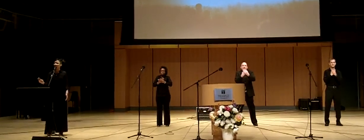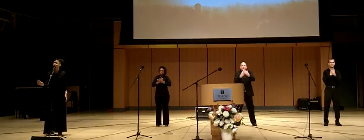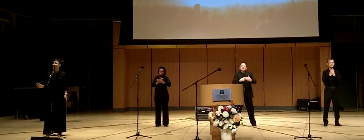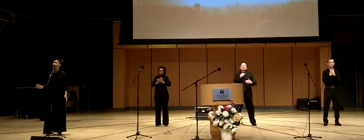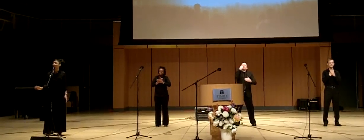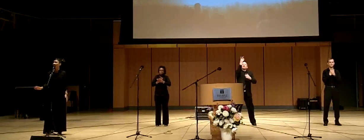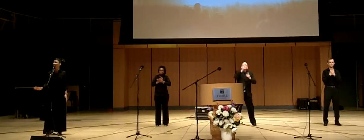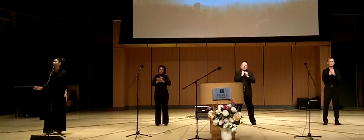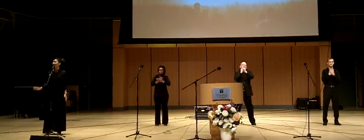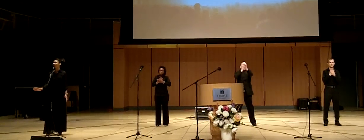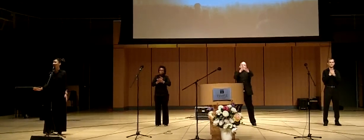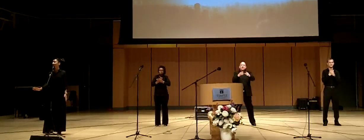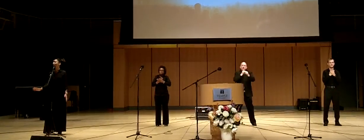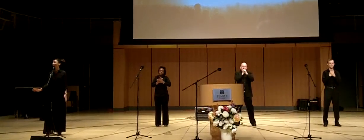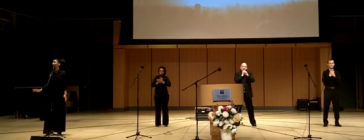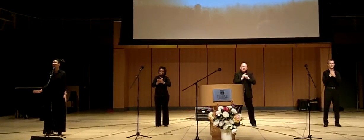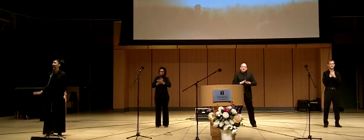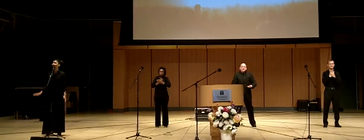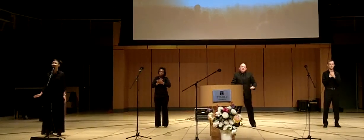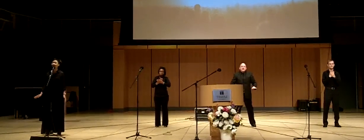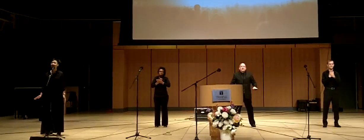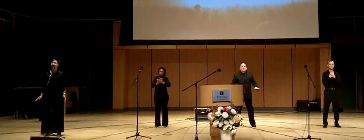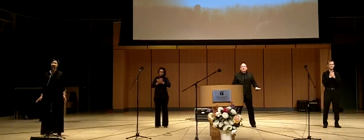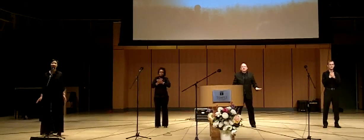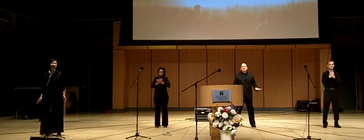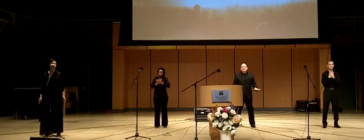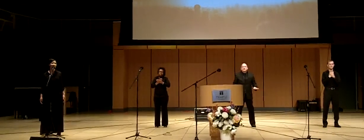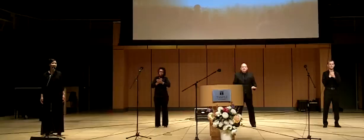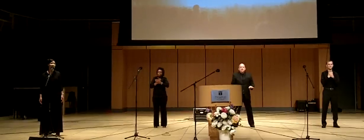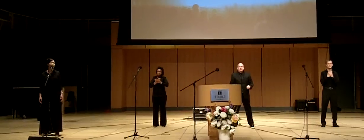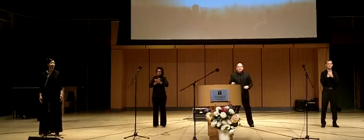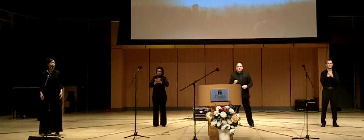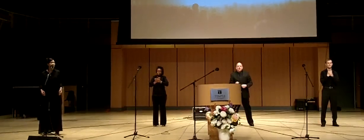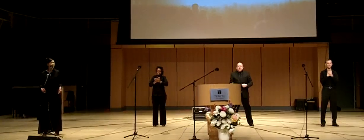There's a voice that cries out in the silence